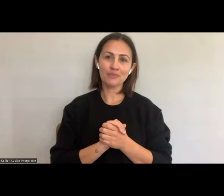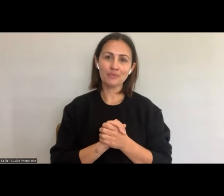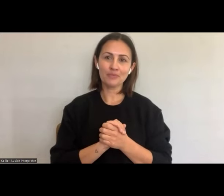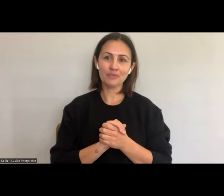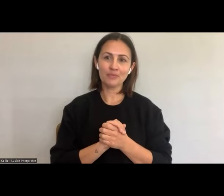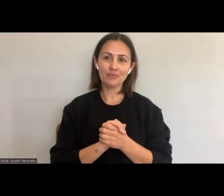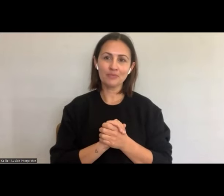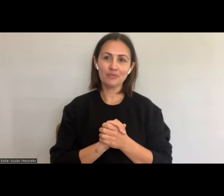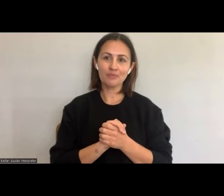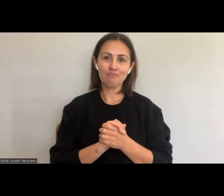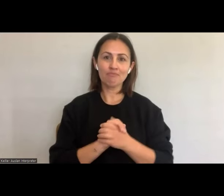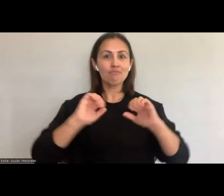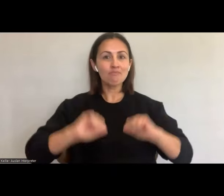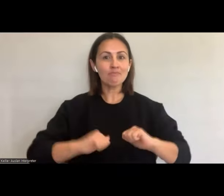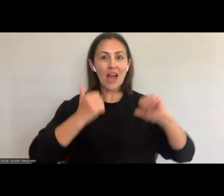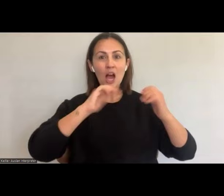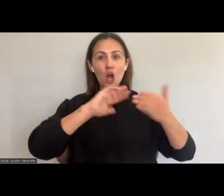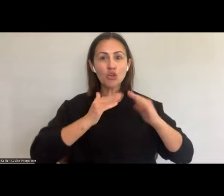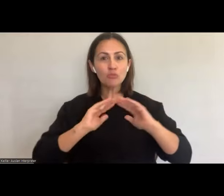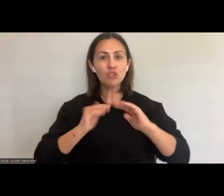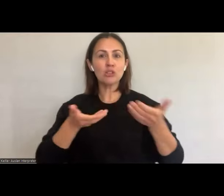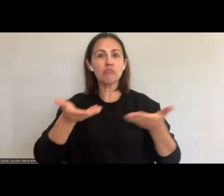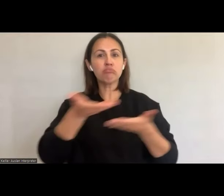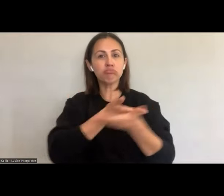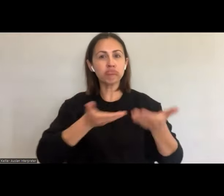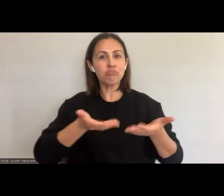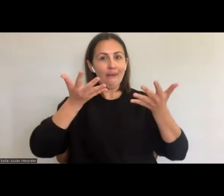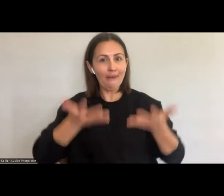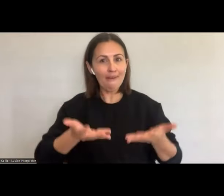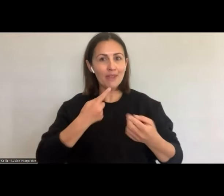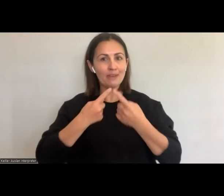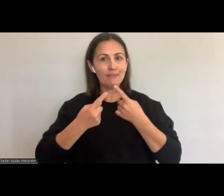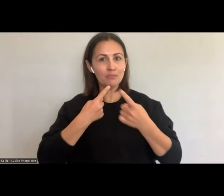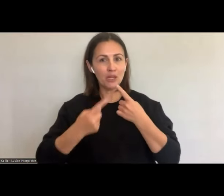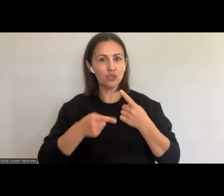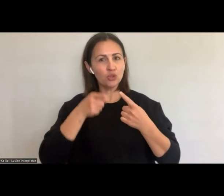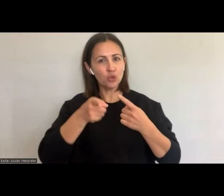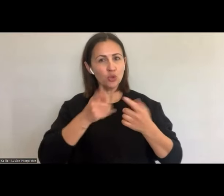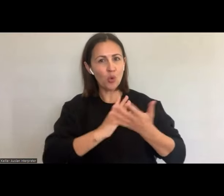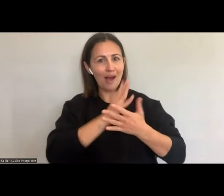in our community at this particular time. For together they hold the memories, the